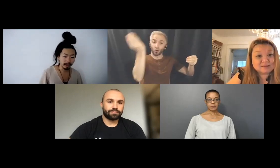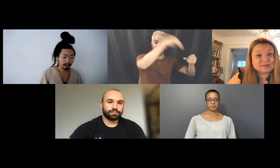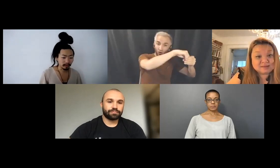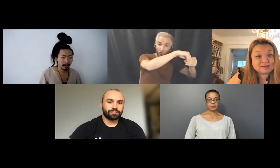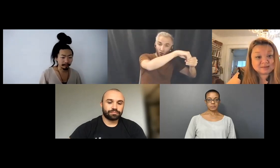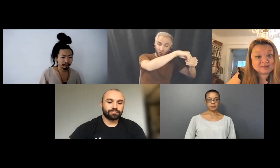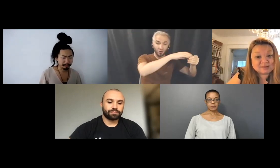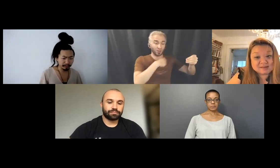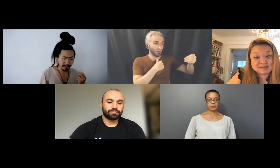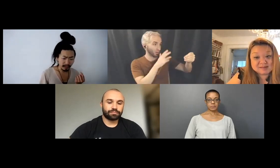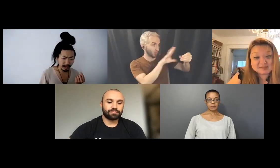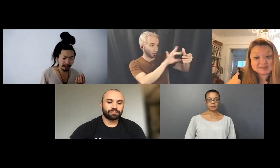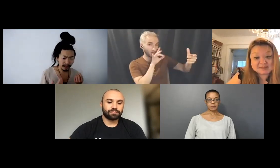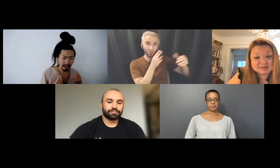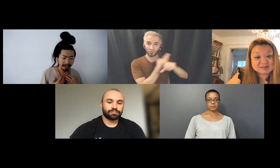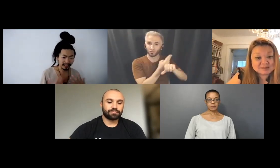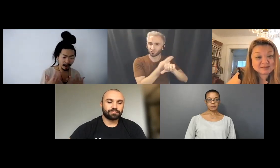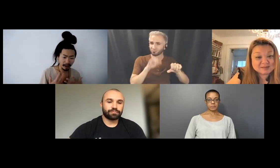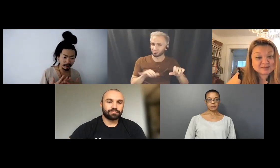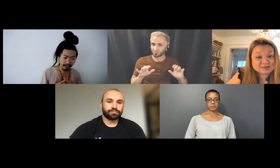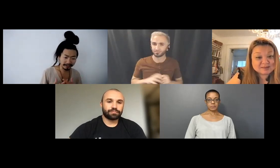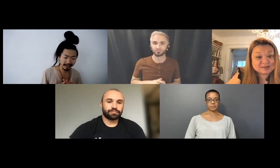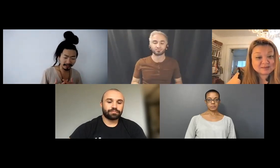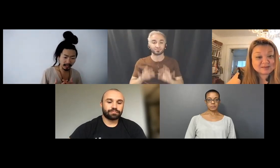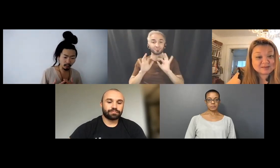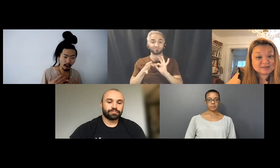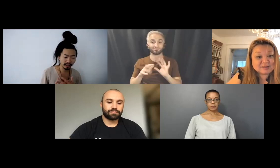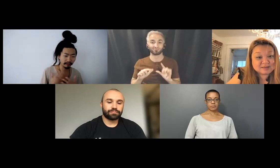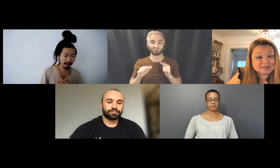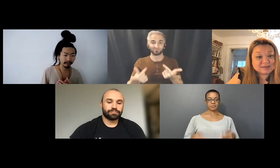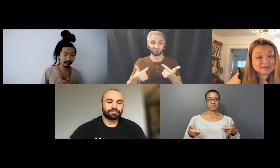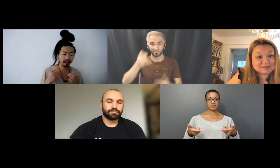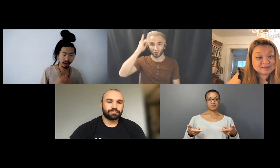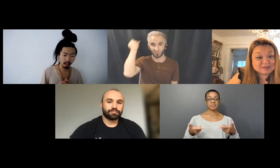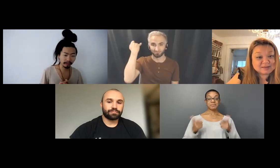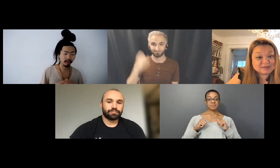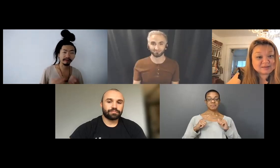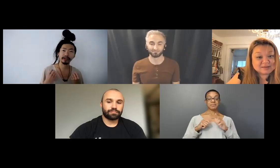So yeah, and then I guess to answer, like once you find something in alignment with you, you will feel it.